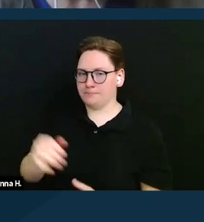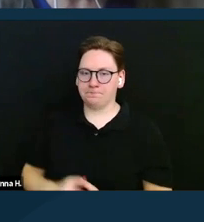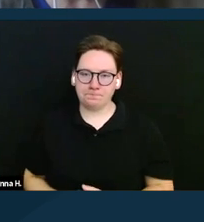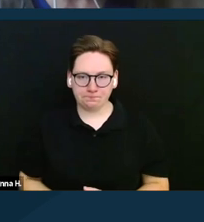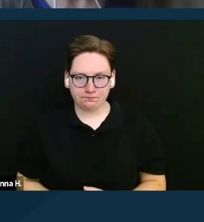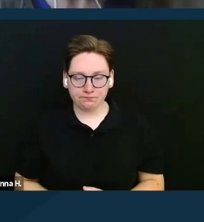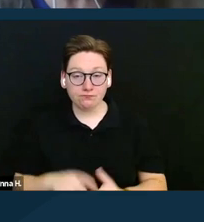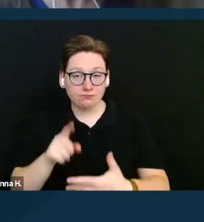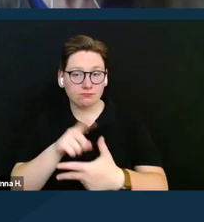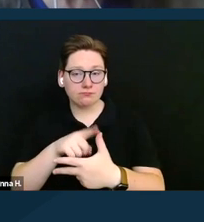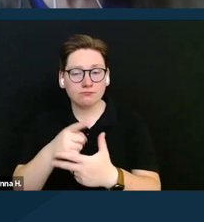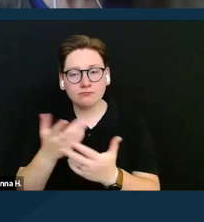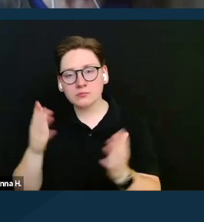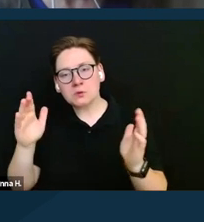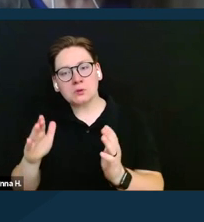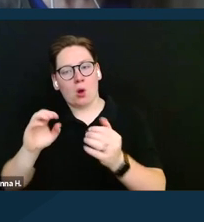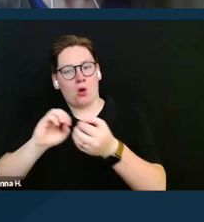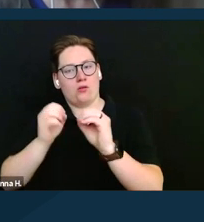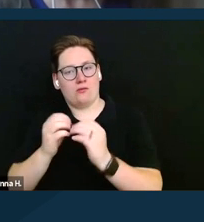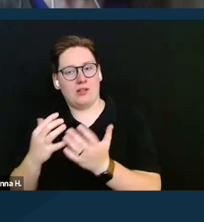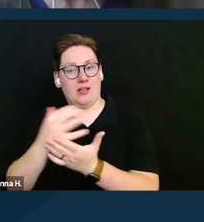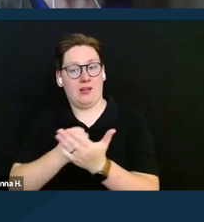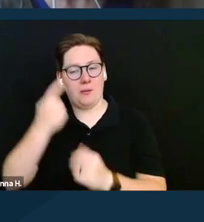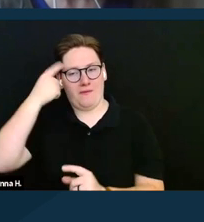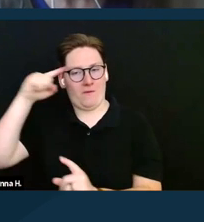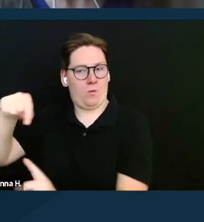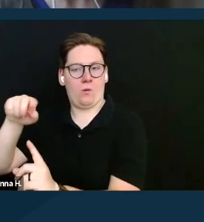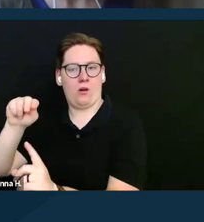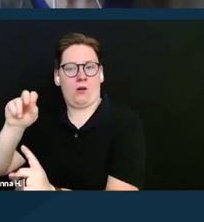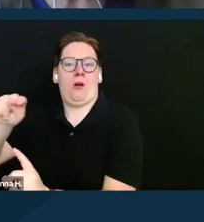earned or unearned income for the non-SSI spouse,